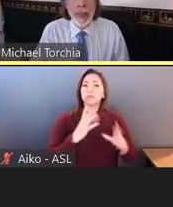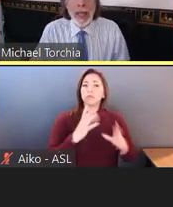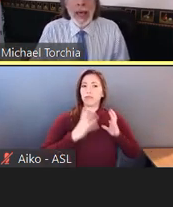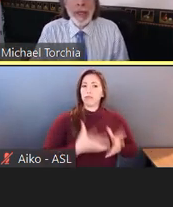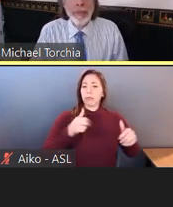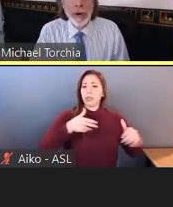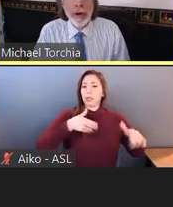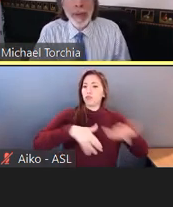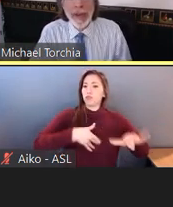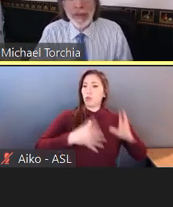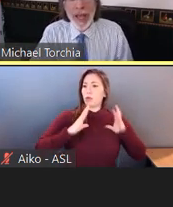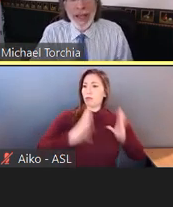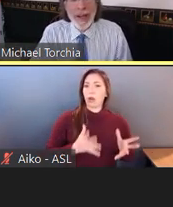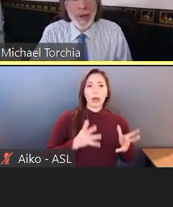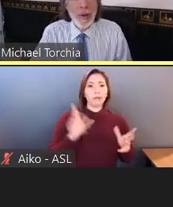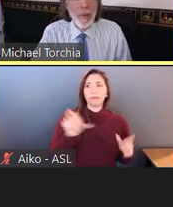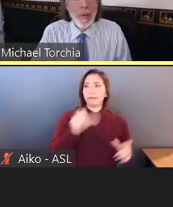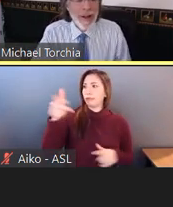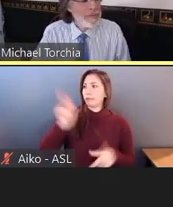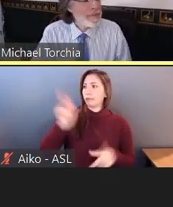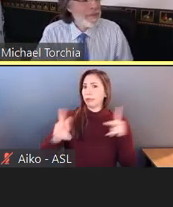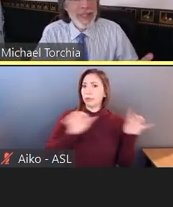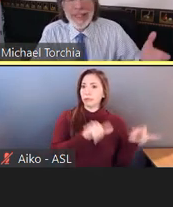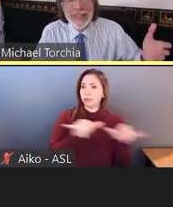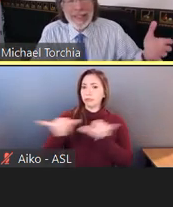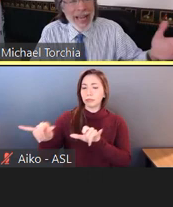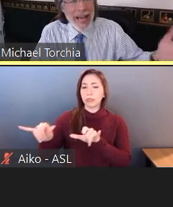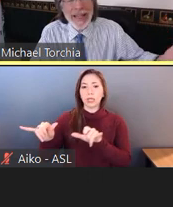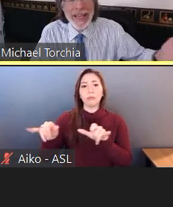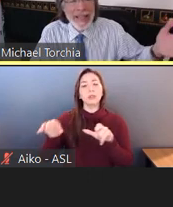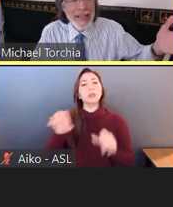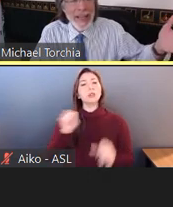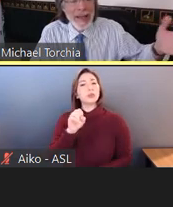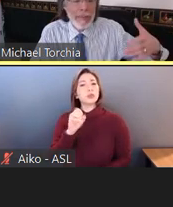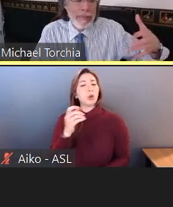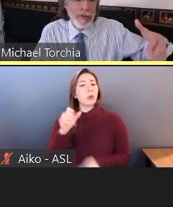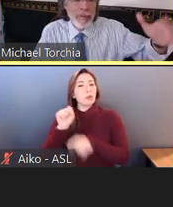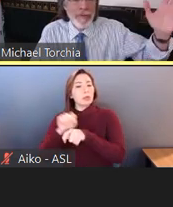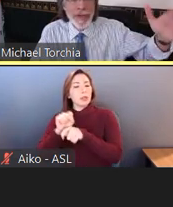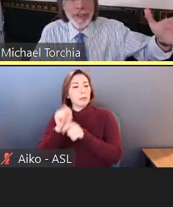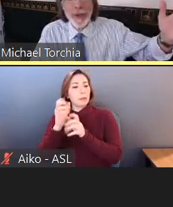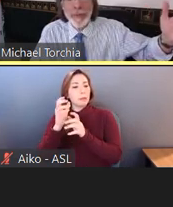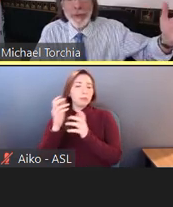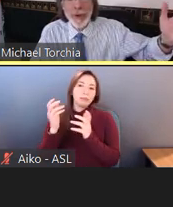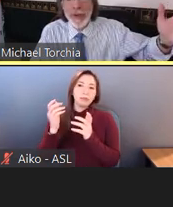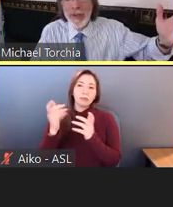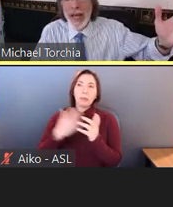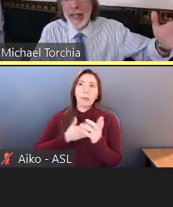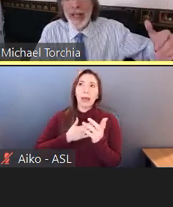And the employer may say, well, Sally-- this is my fictional employee, Sally--